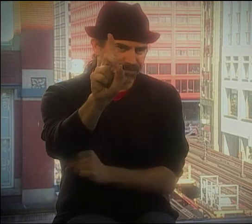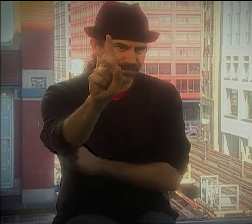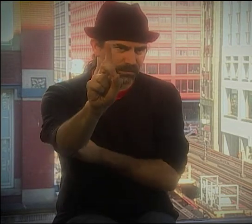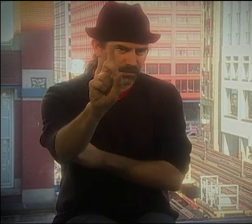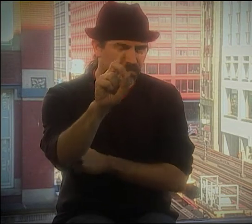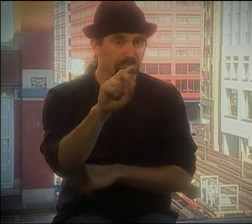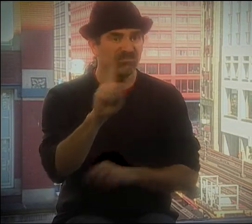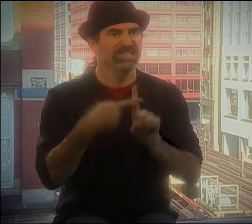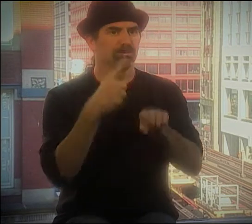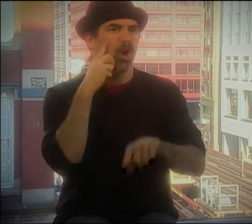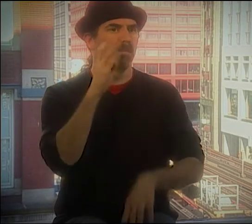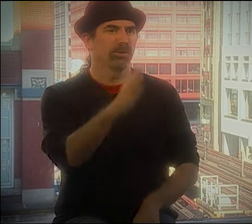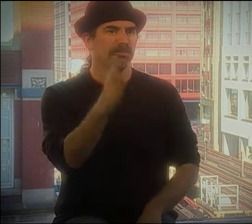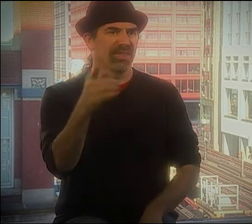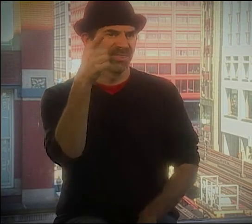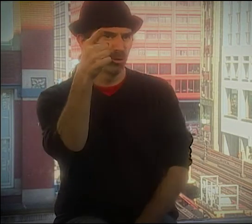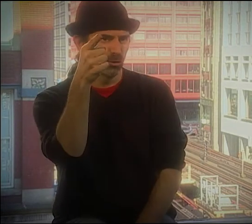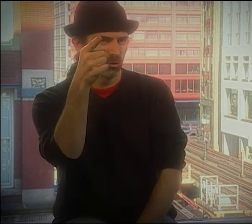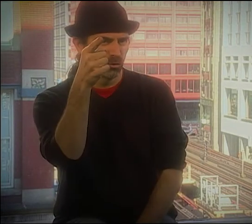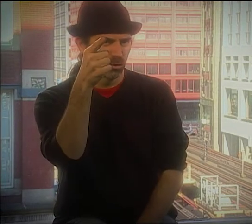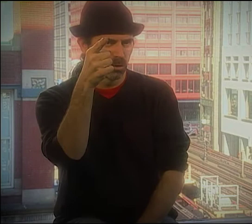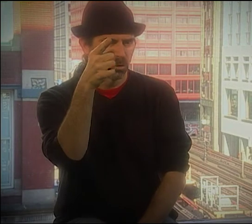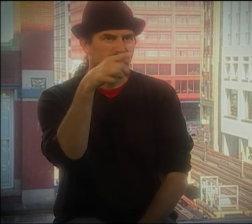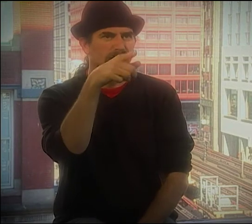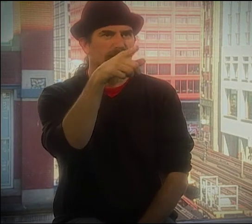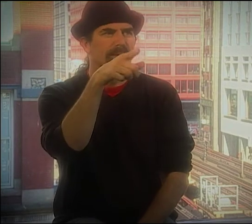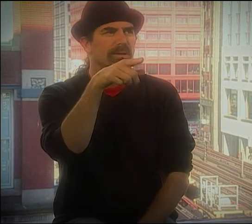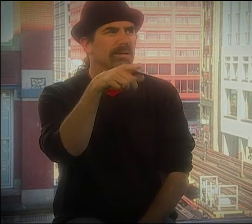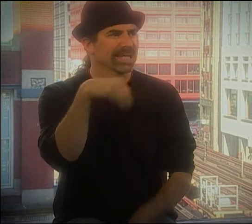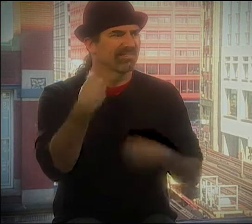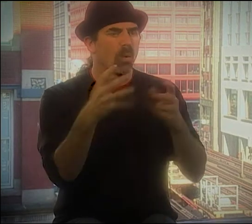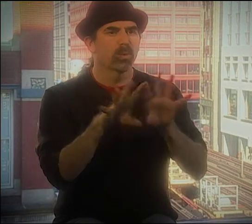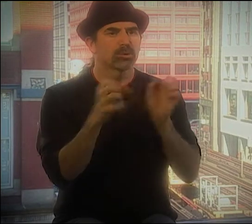THIS WAS BACK TO THE NAD, THE FIRST TIME I SAW BERNARD BRAGG WAS THERE.